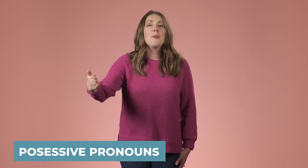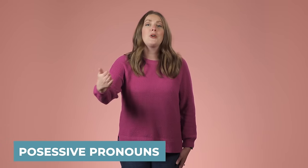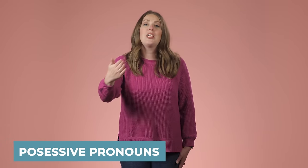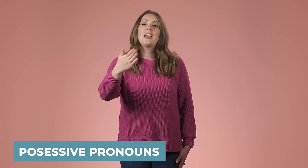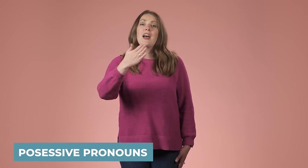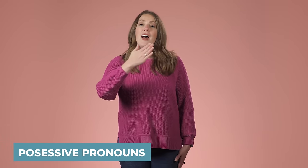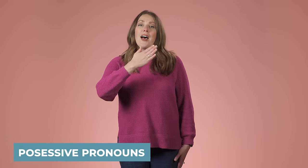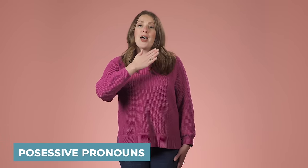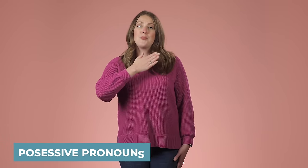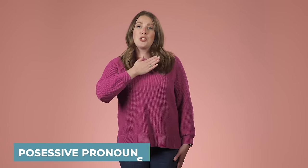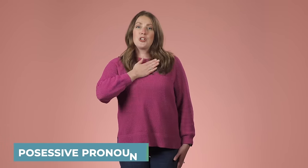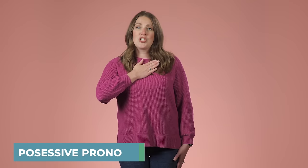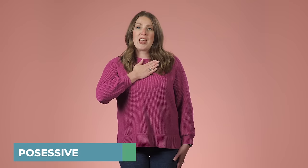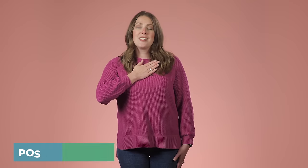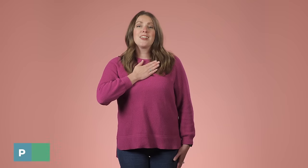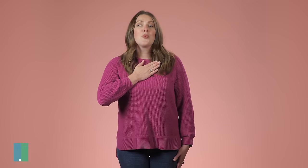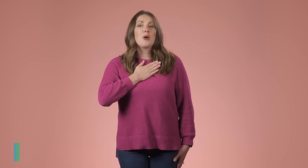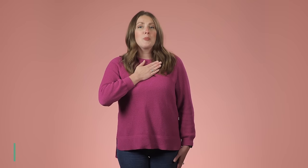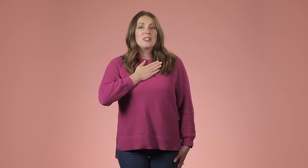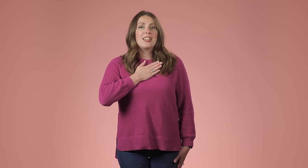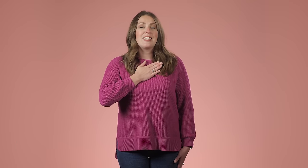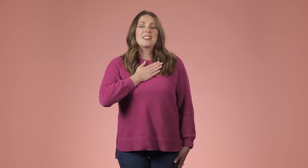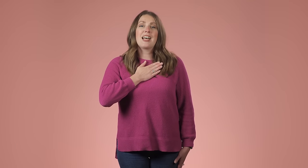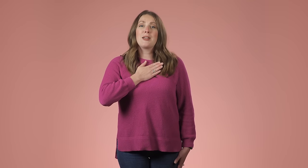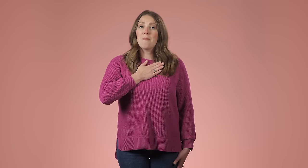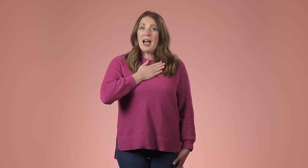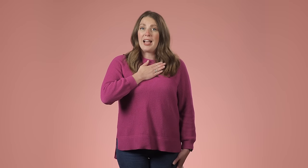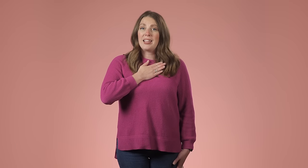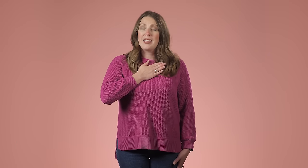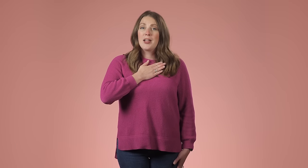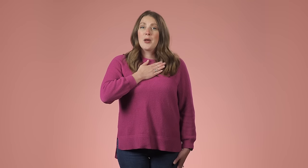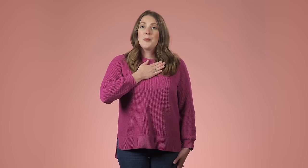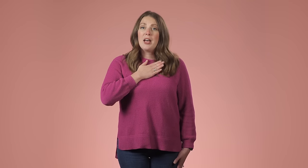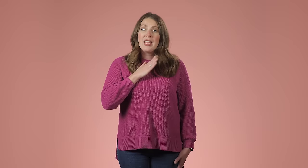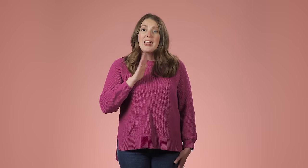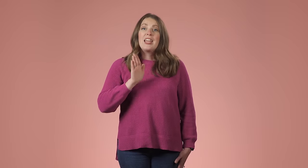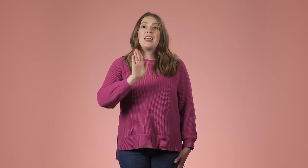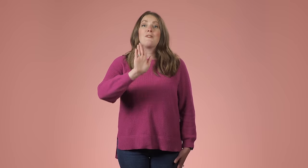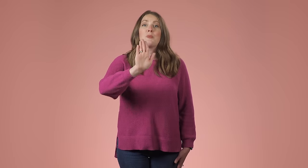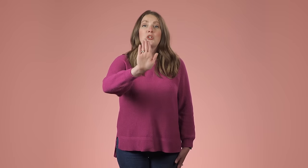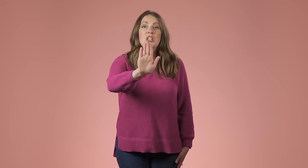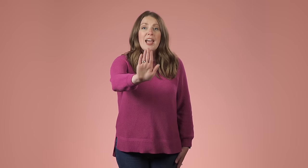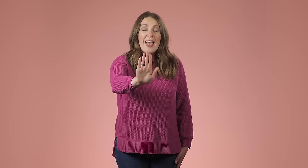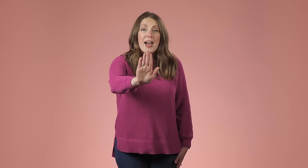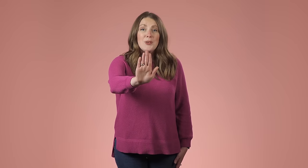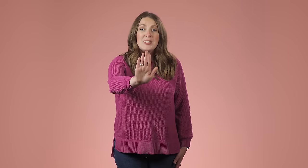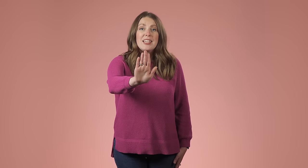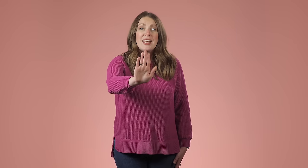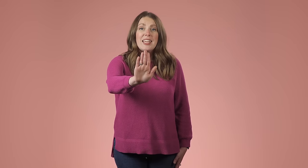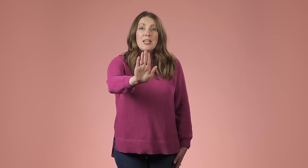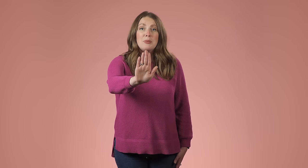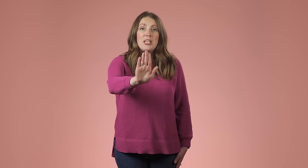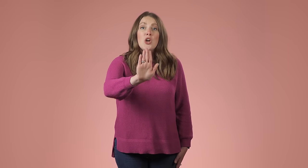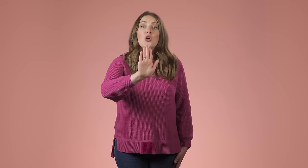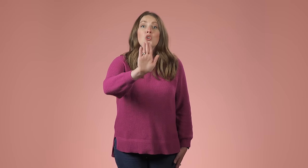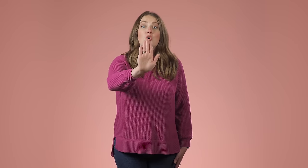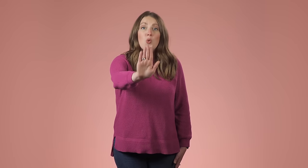like button. It really does help get the word out there about ASL. Now let's get back to it. 'Happy,